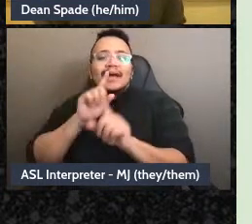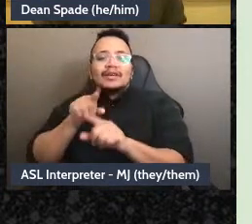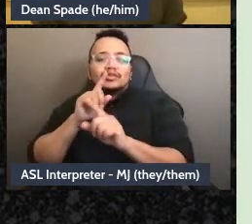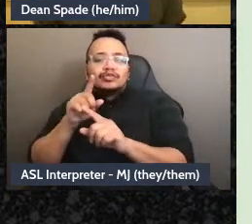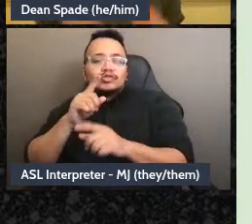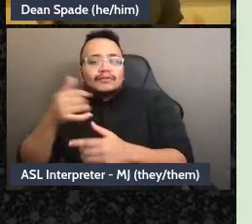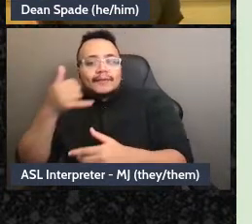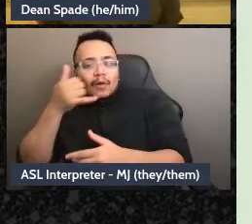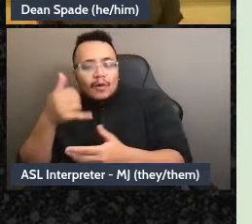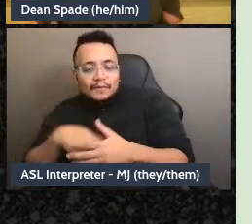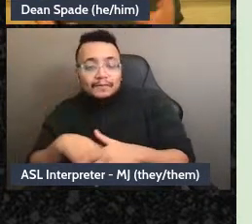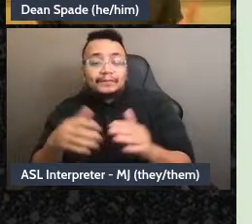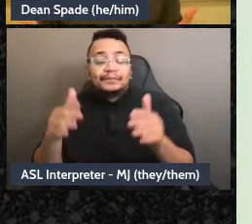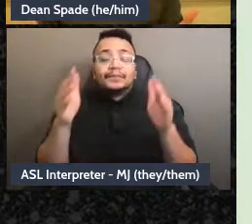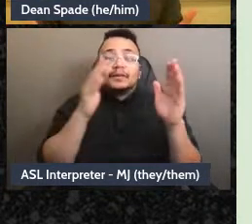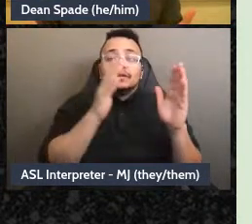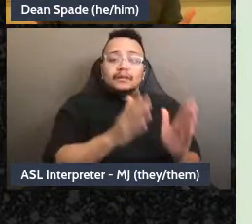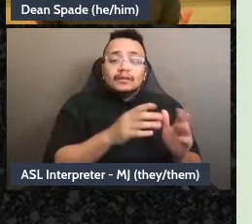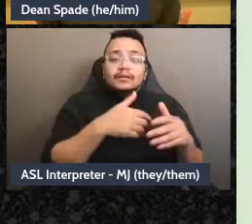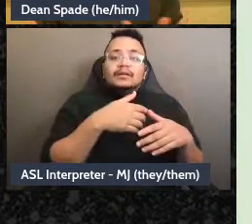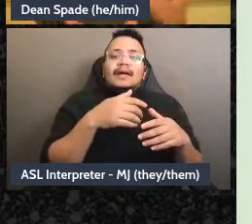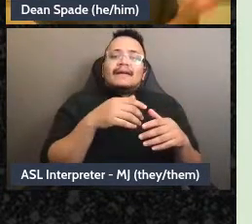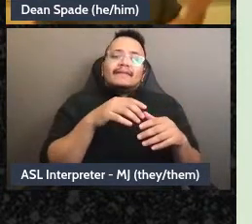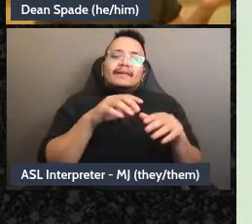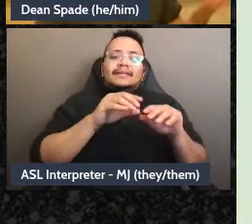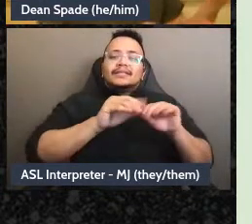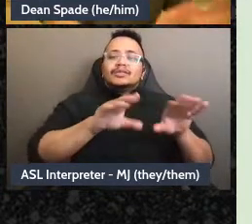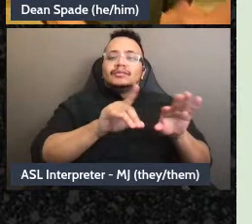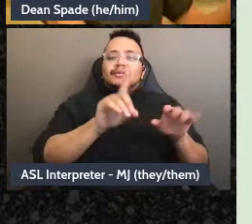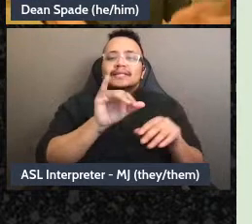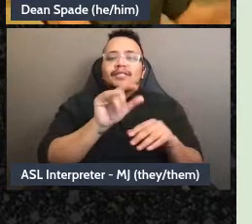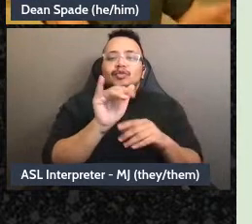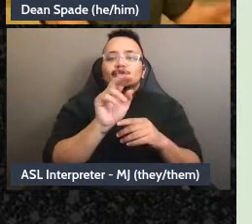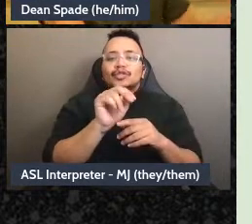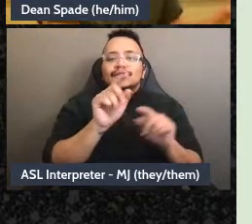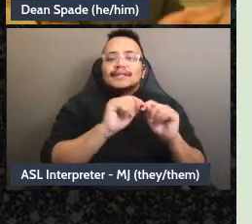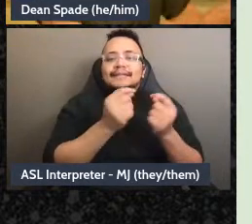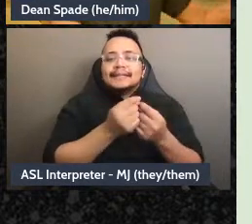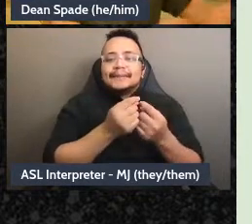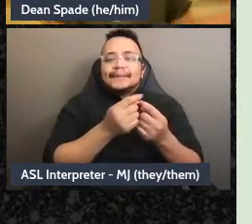a team that organizes the distribution of when we give out this stuff and bring it to the places we